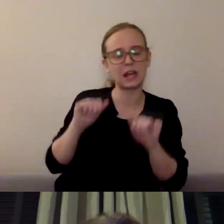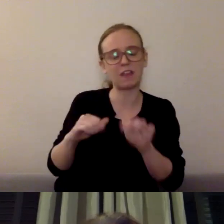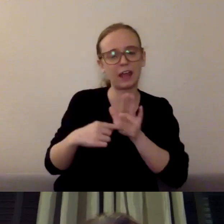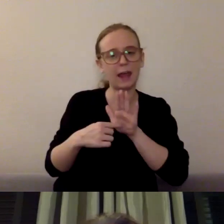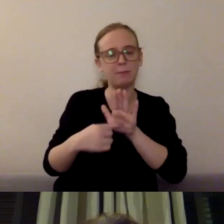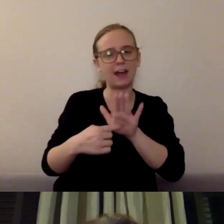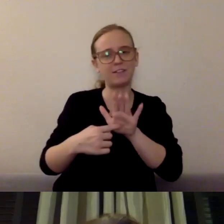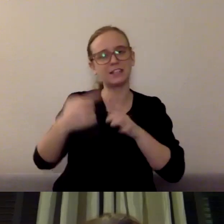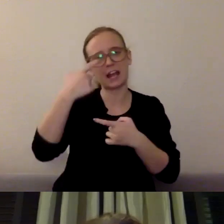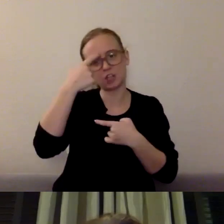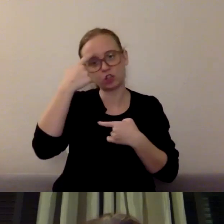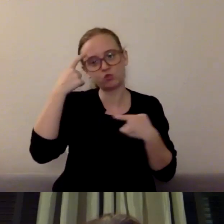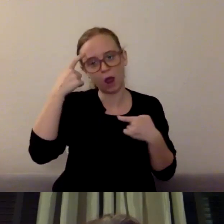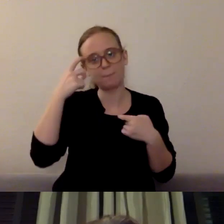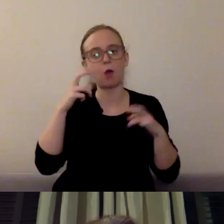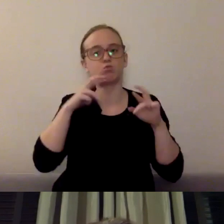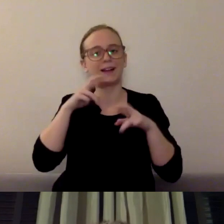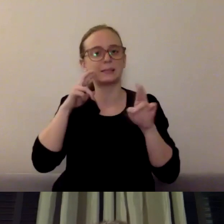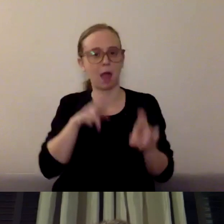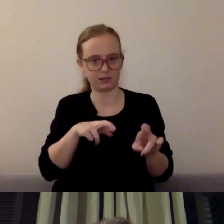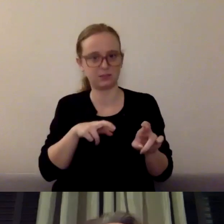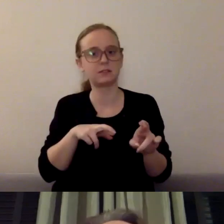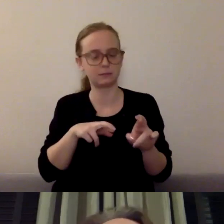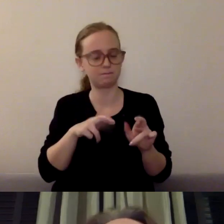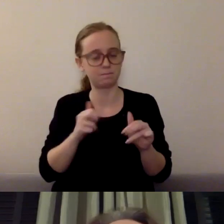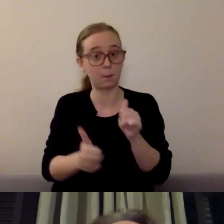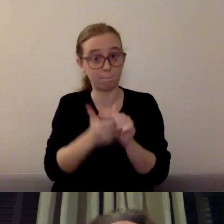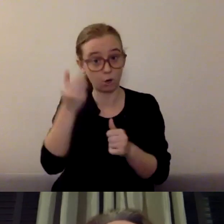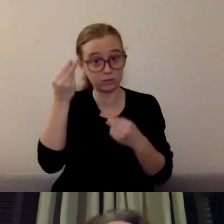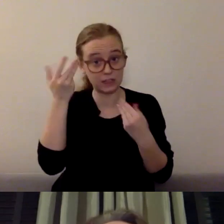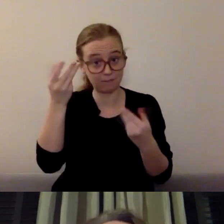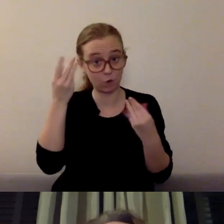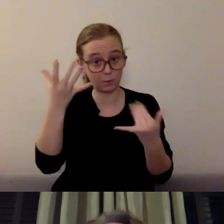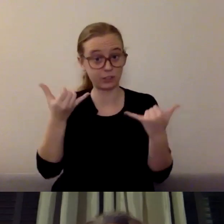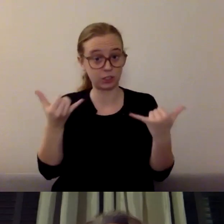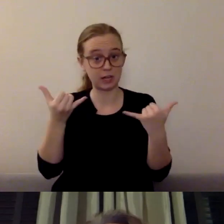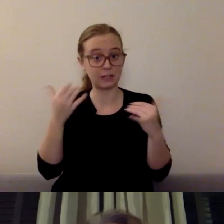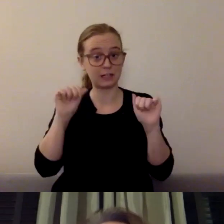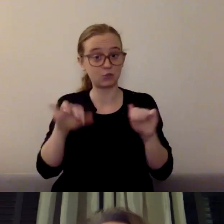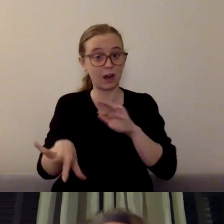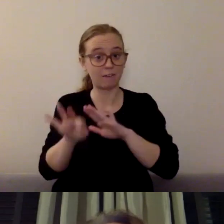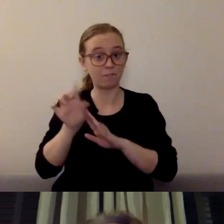Most of the information that I'm presenting tonight can be found on the Department of Health website.